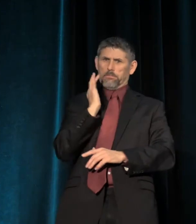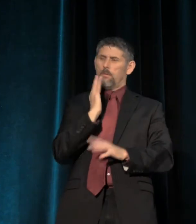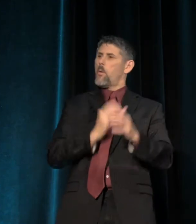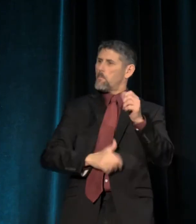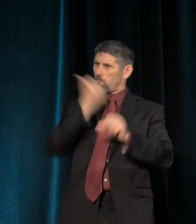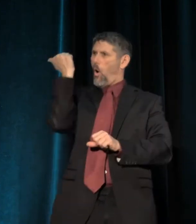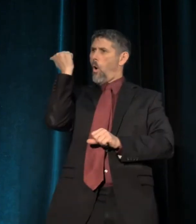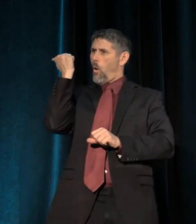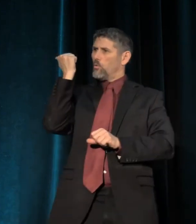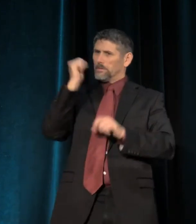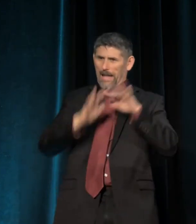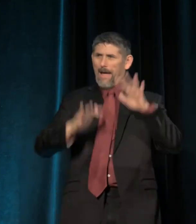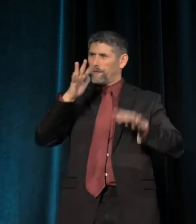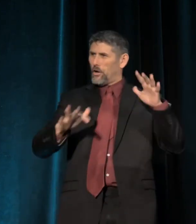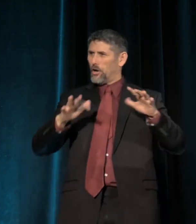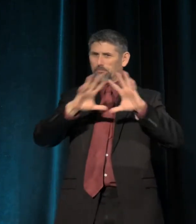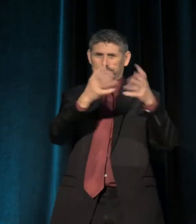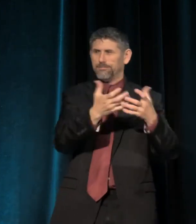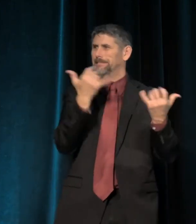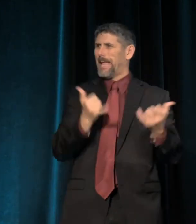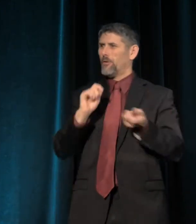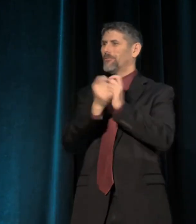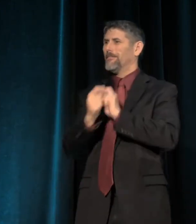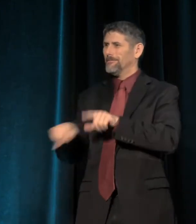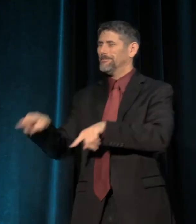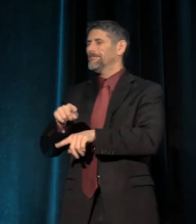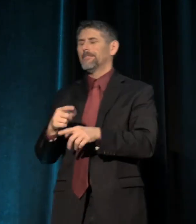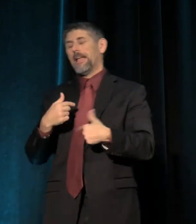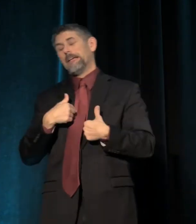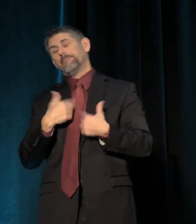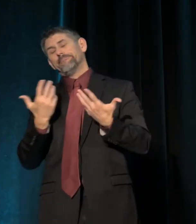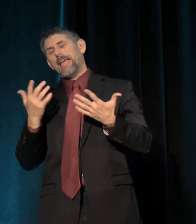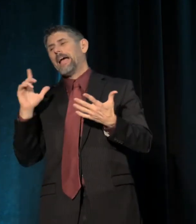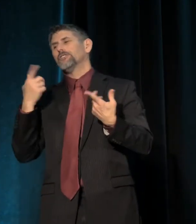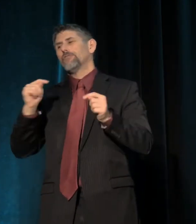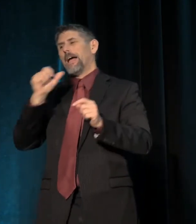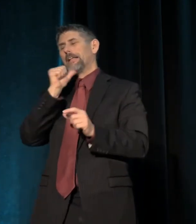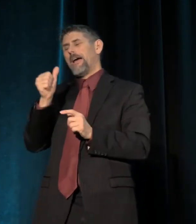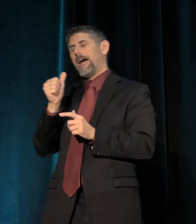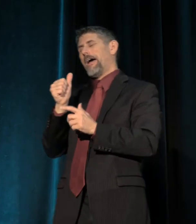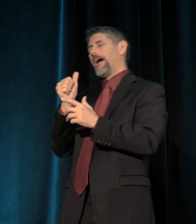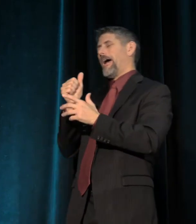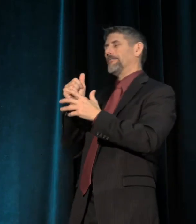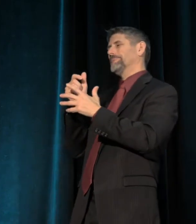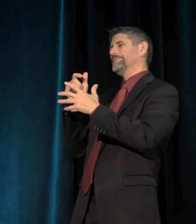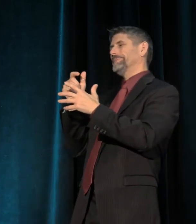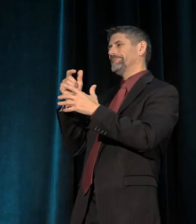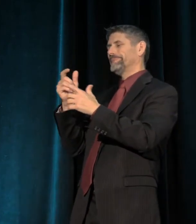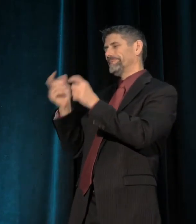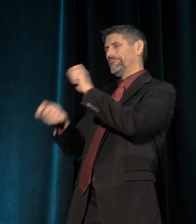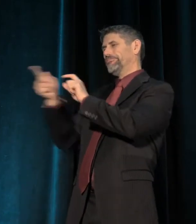of Americans that has ever been seen. But I try not to hold that against them because I teach them every day.